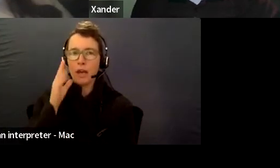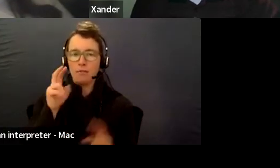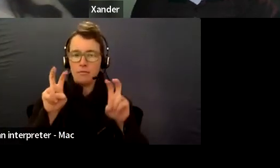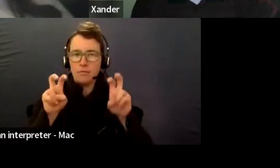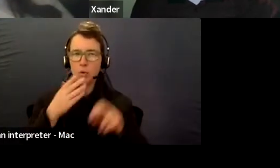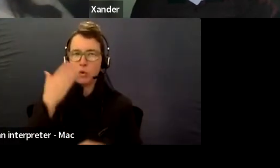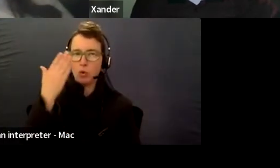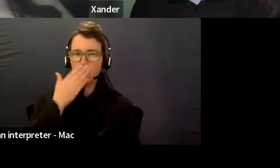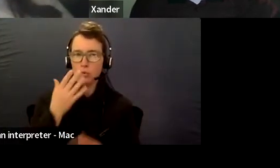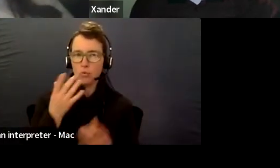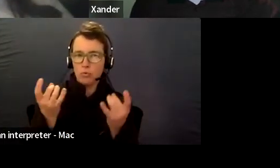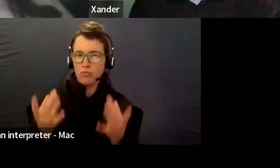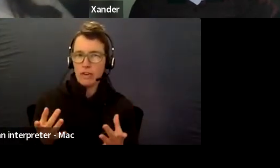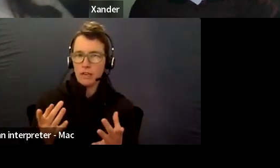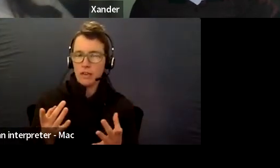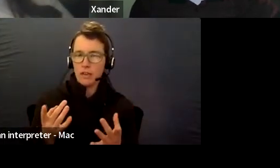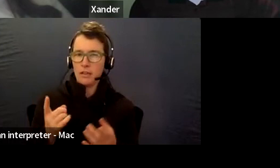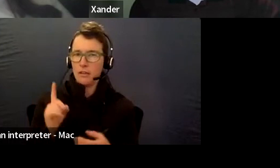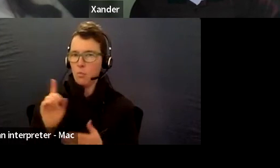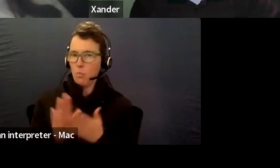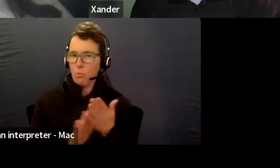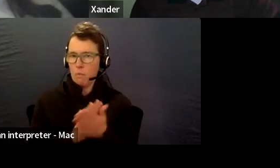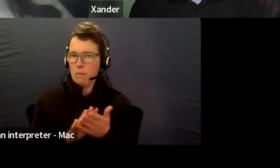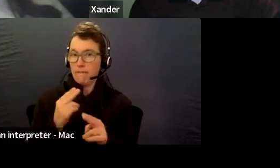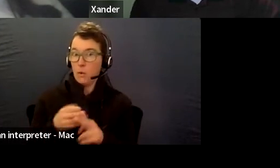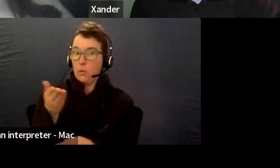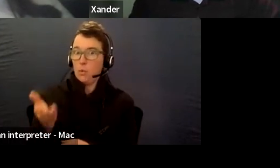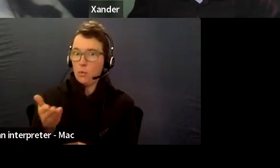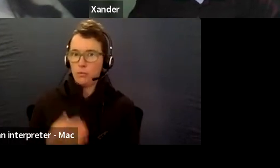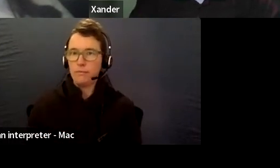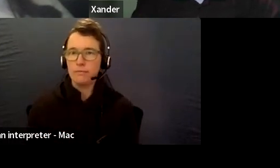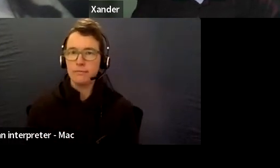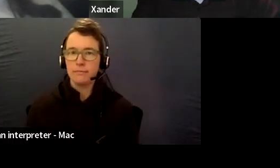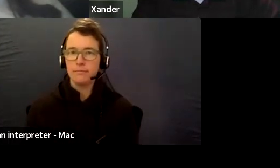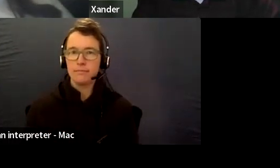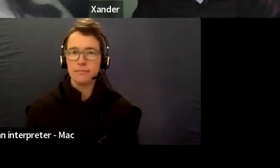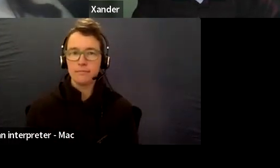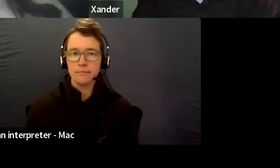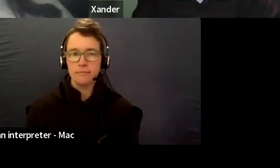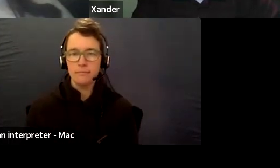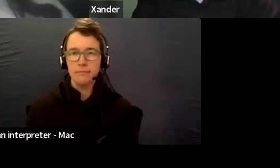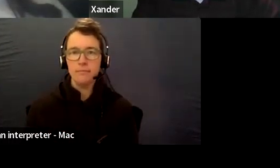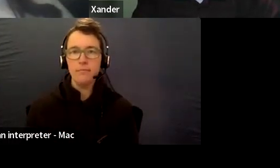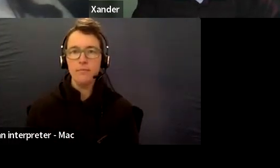What do you think it means what does it mean to you